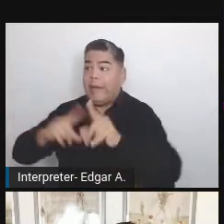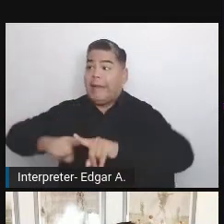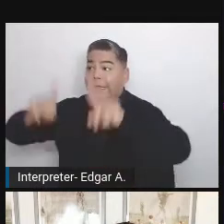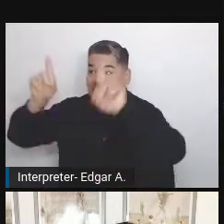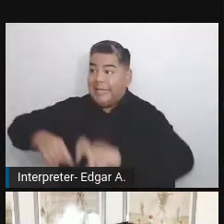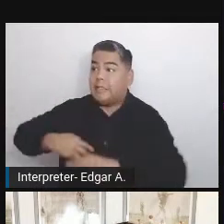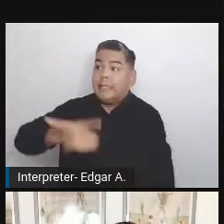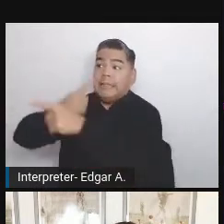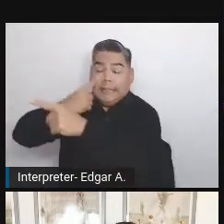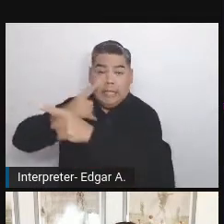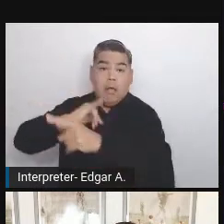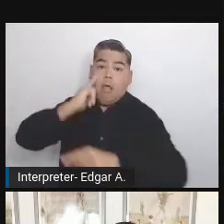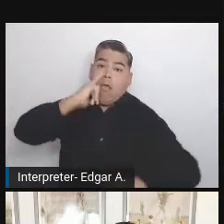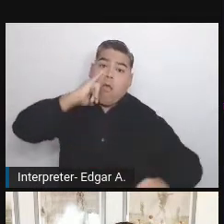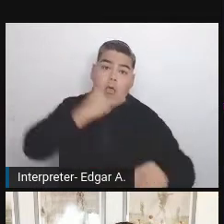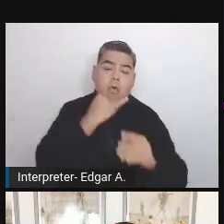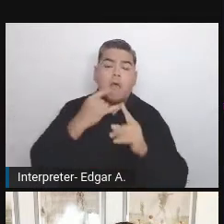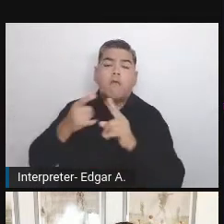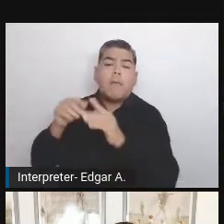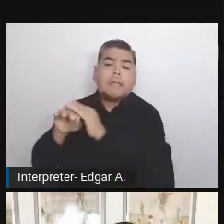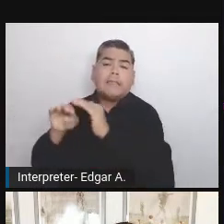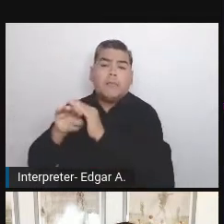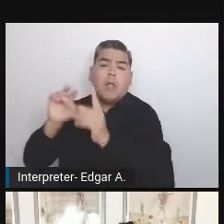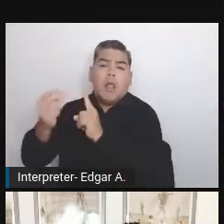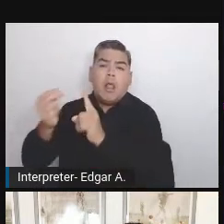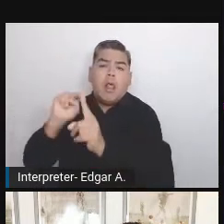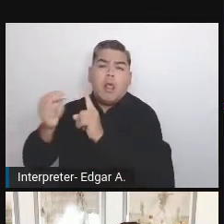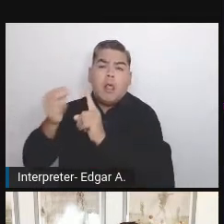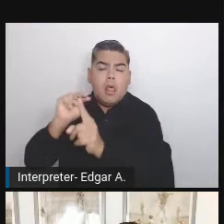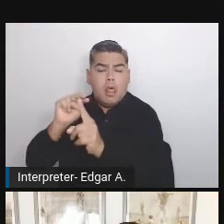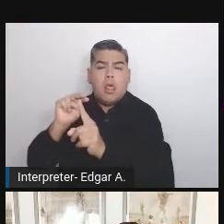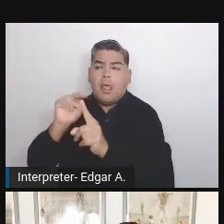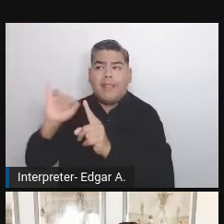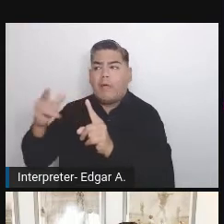from the accessibility point of view, we won't push it to production,